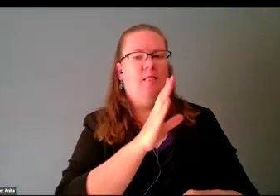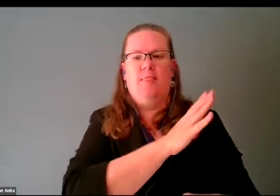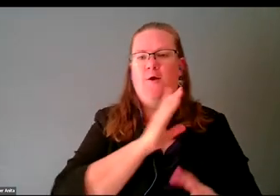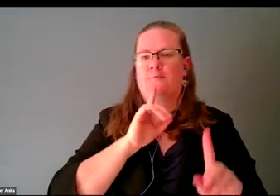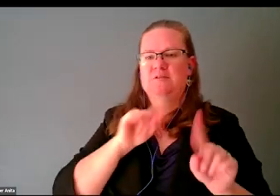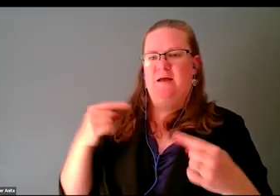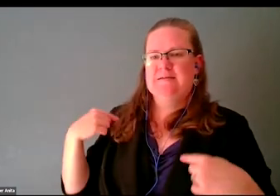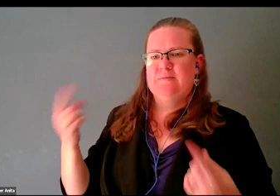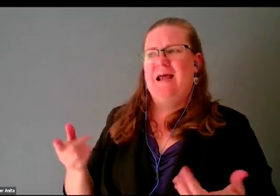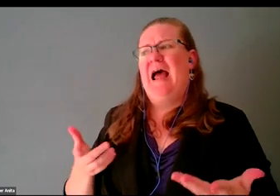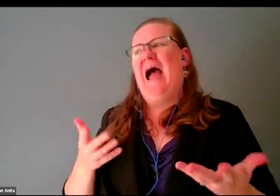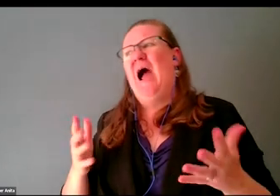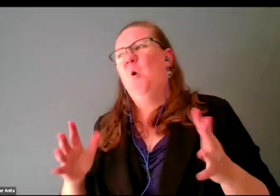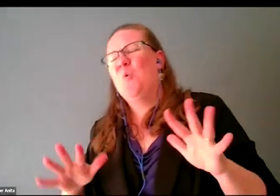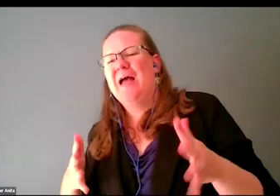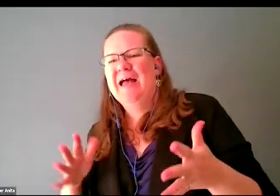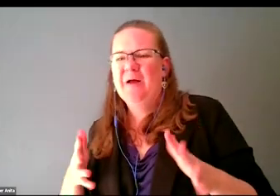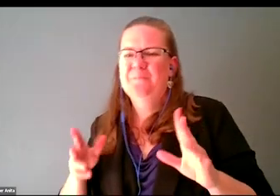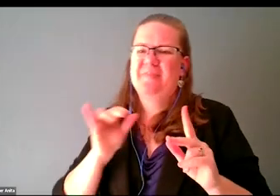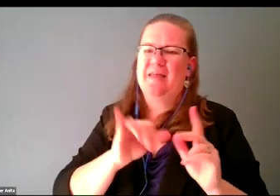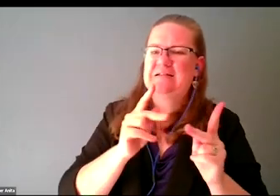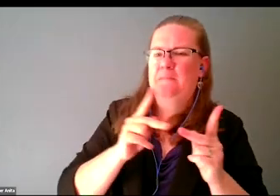for an audio engineer.